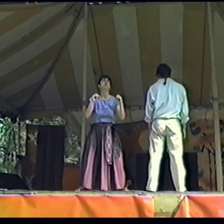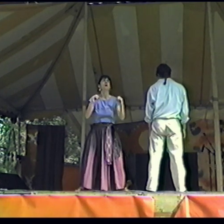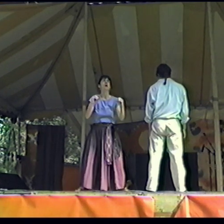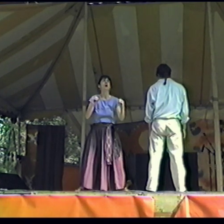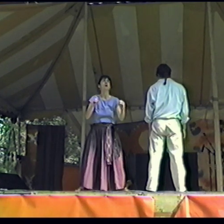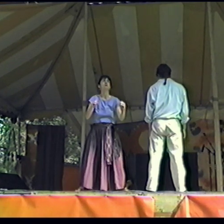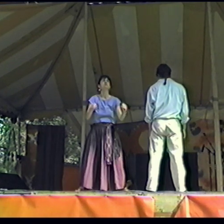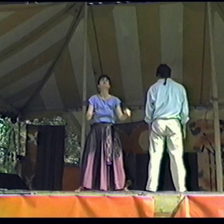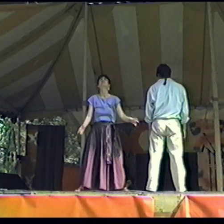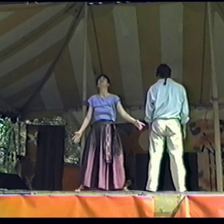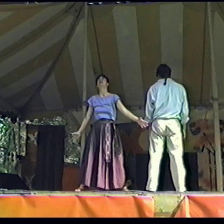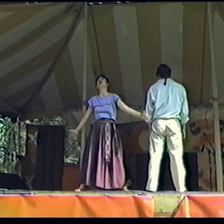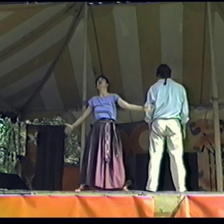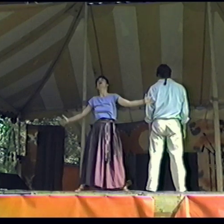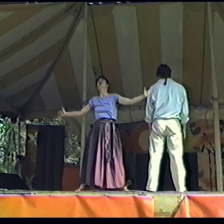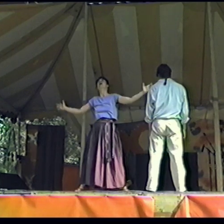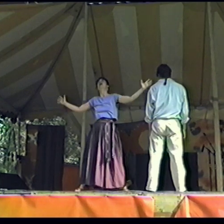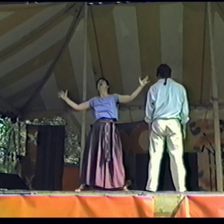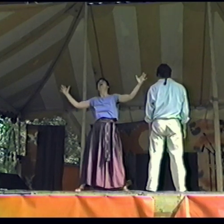But it was all in my mind